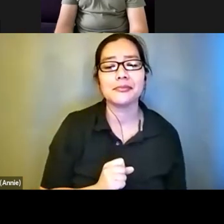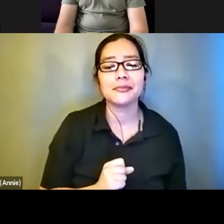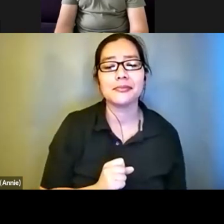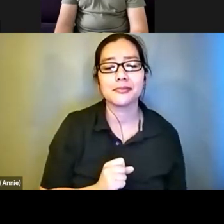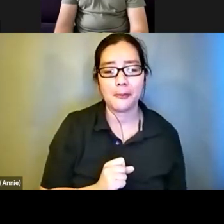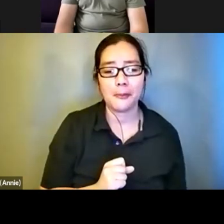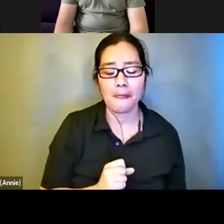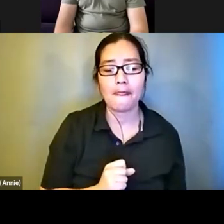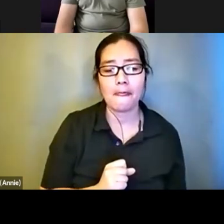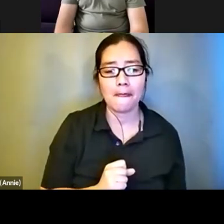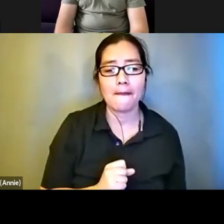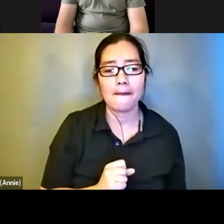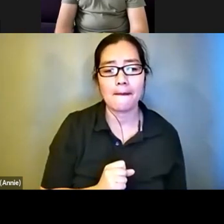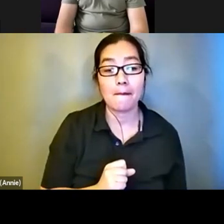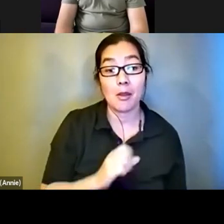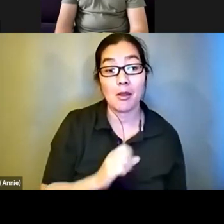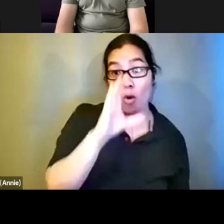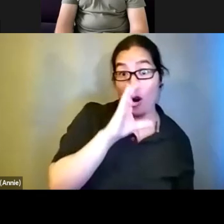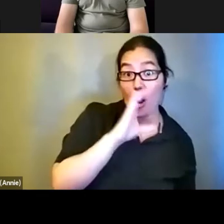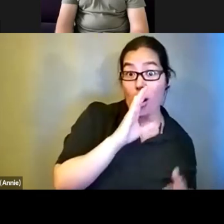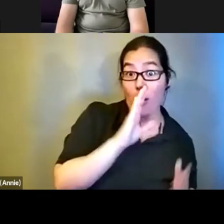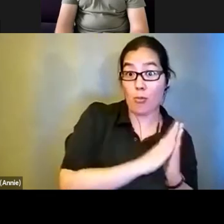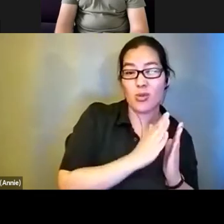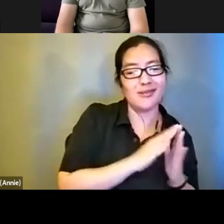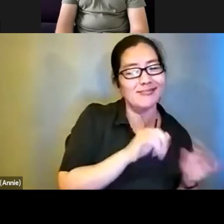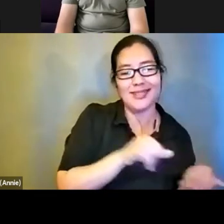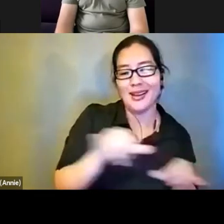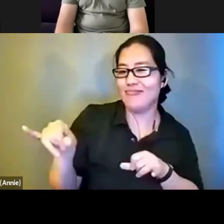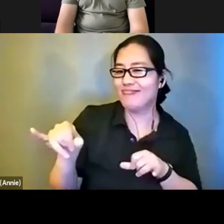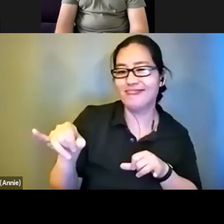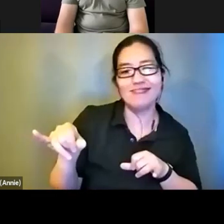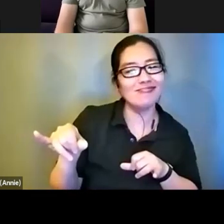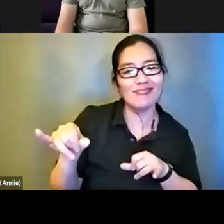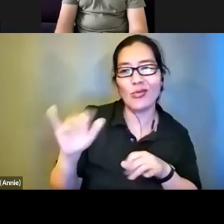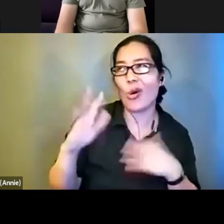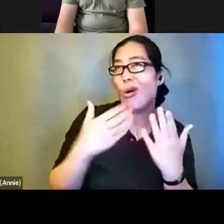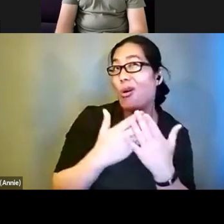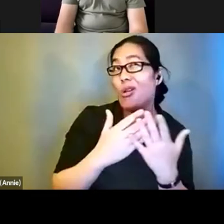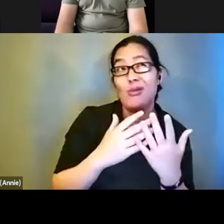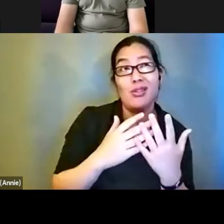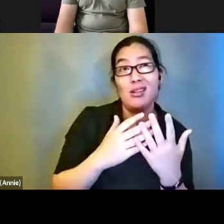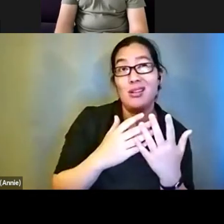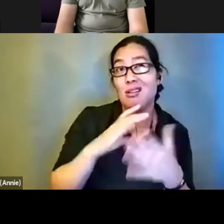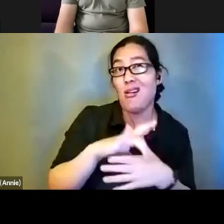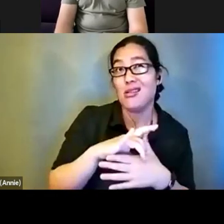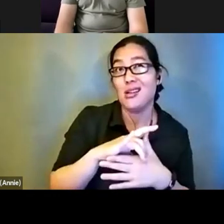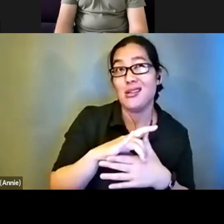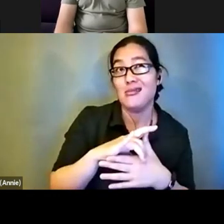The comic book answer would be the same answer for all of the content I consume which is I